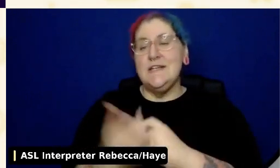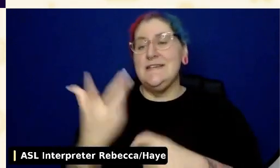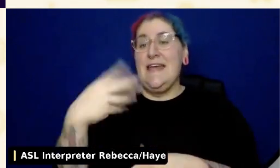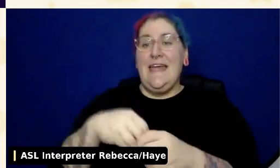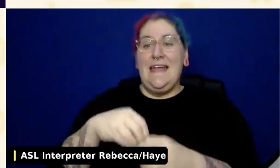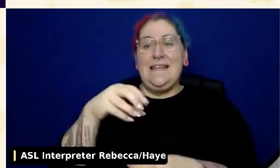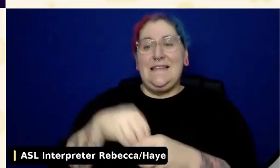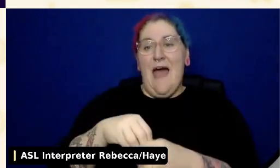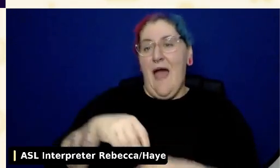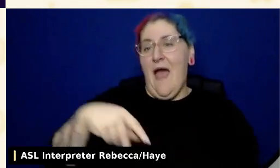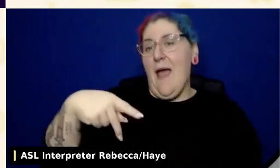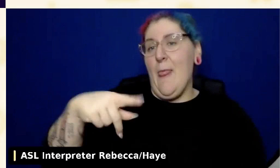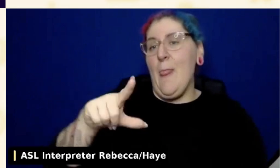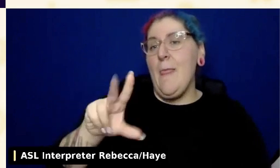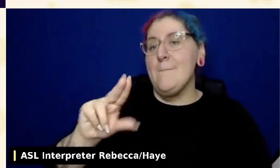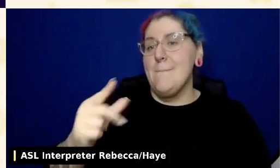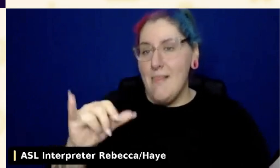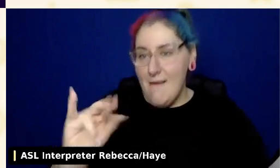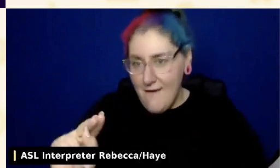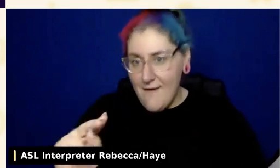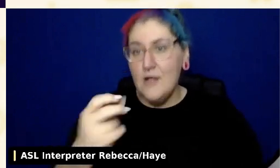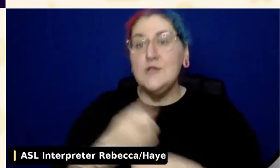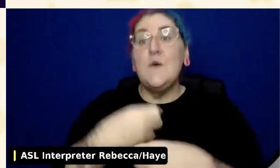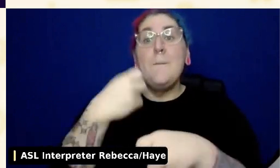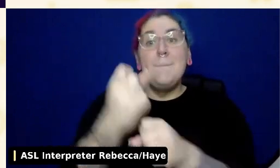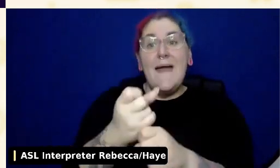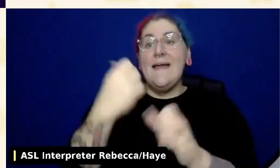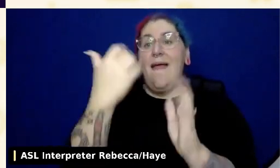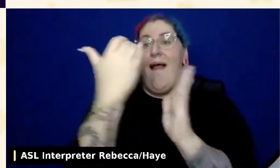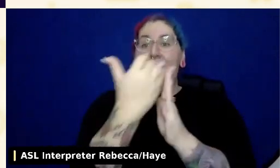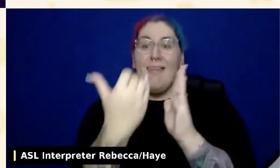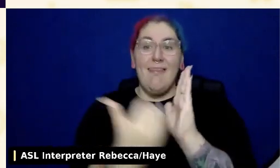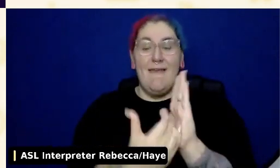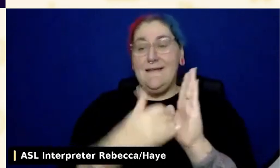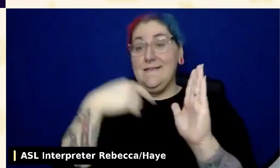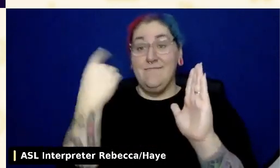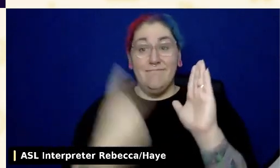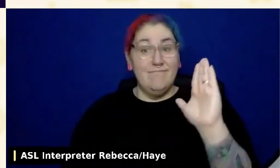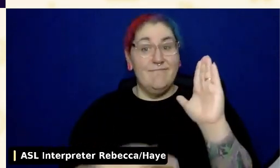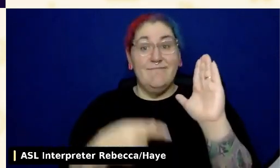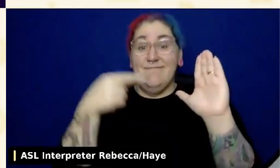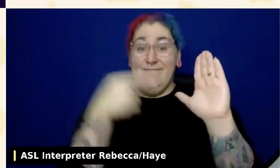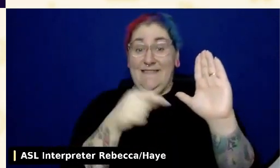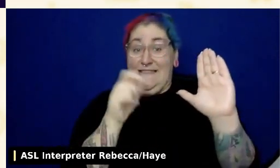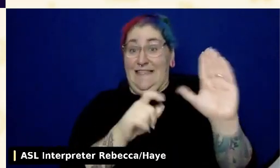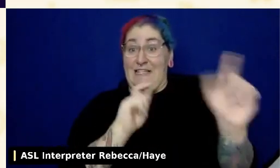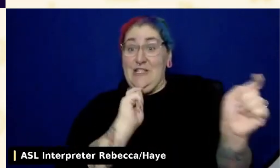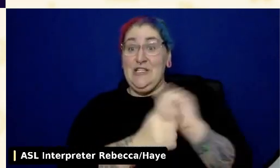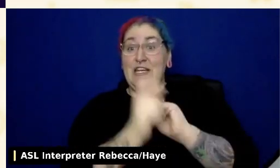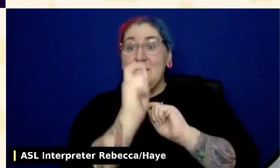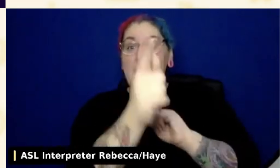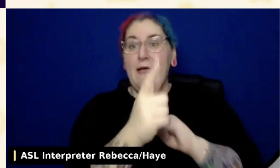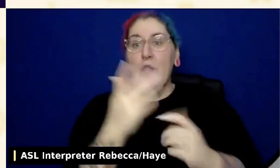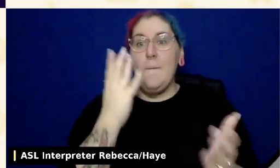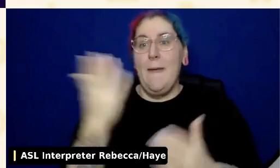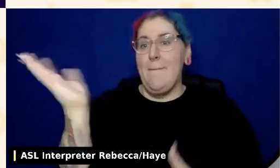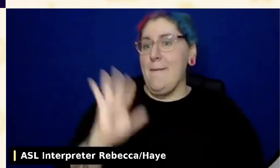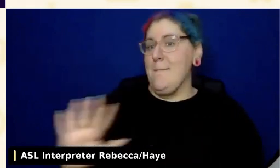And so creating a list of accessible plug-ins is something that could change. There could be a website that was very accessible today,